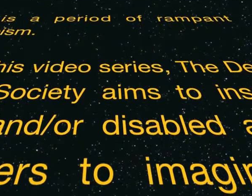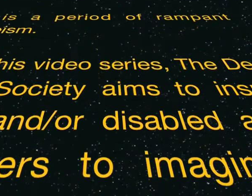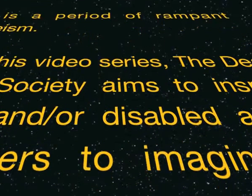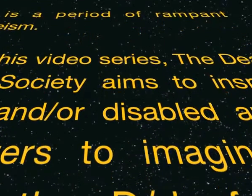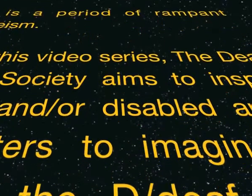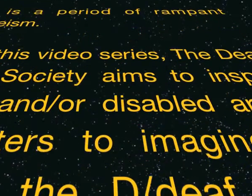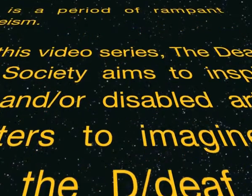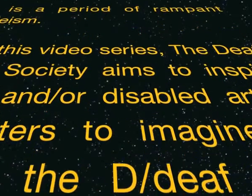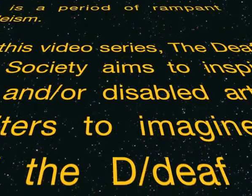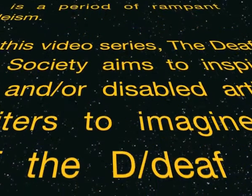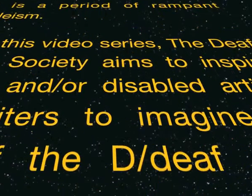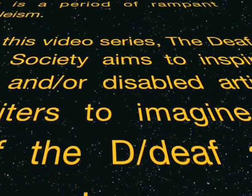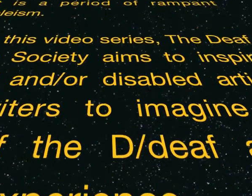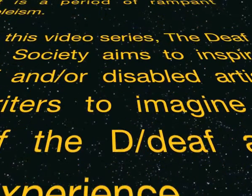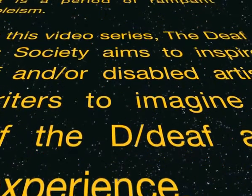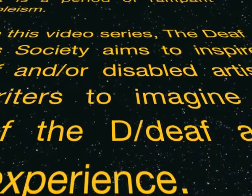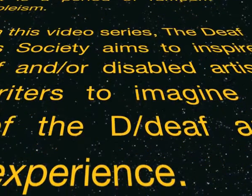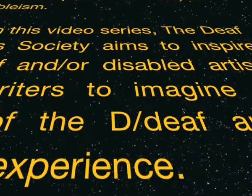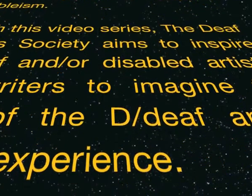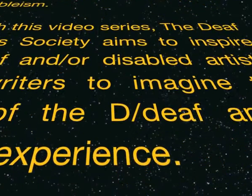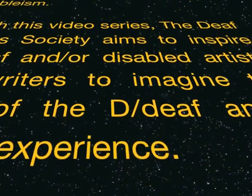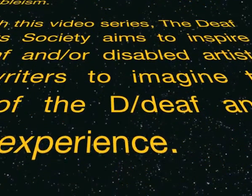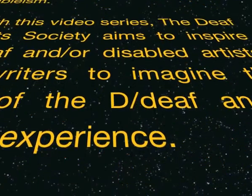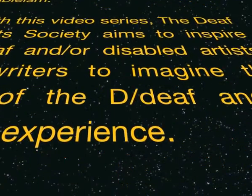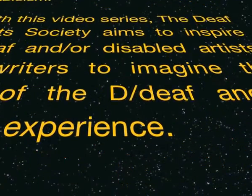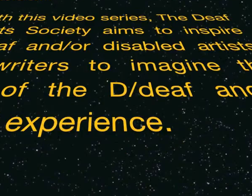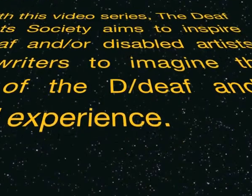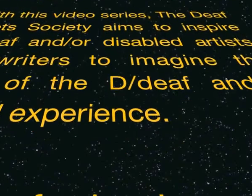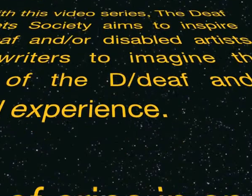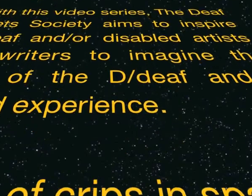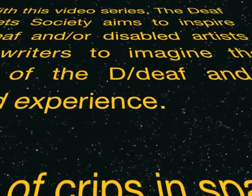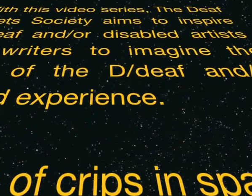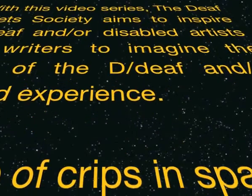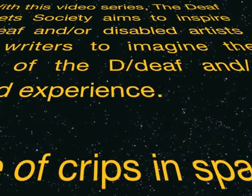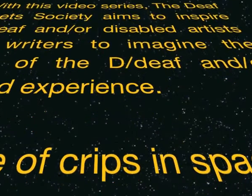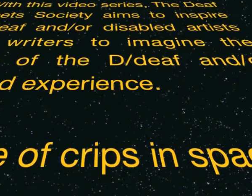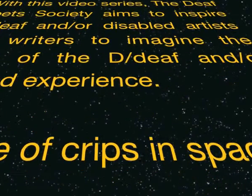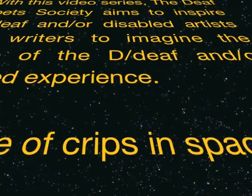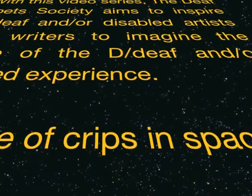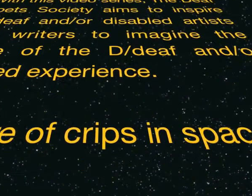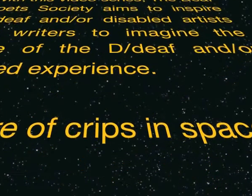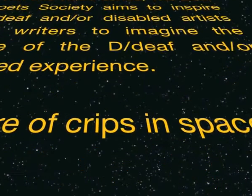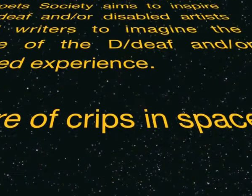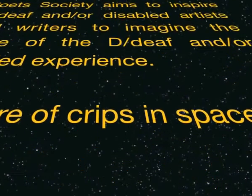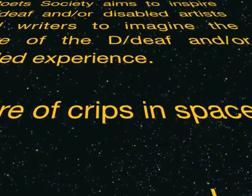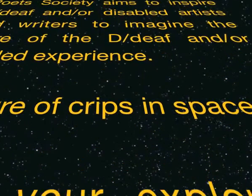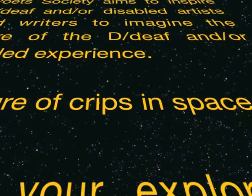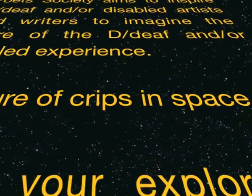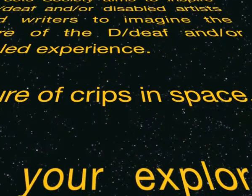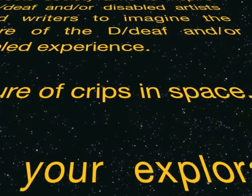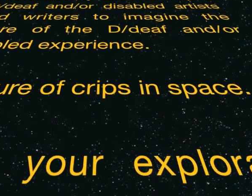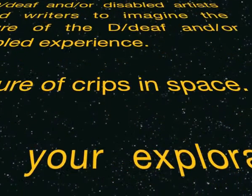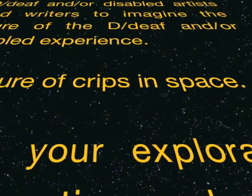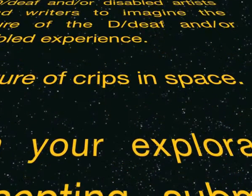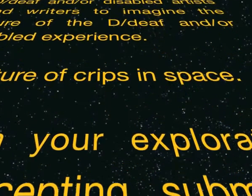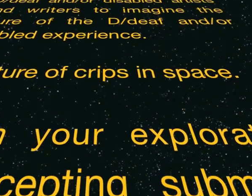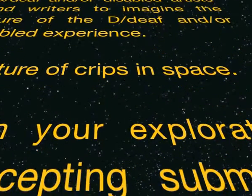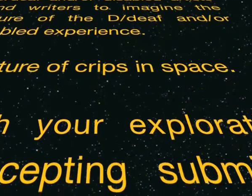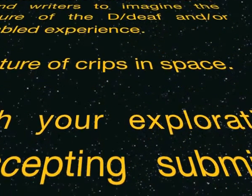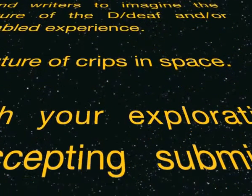and writers to imagine the future of the D/deaf and/or disabled experience. The future of crips in space. Dispatch your explorations.